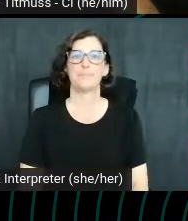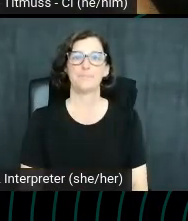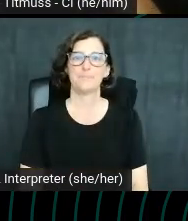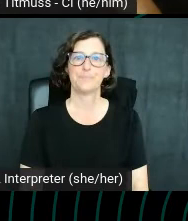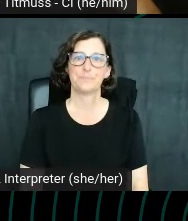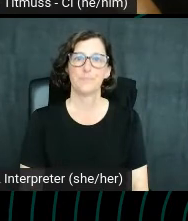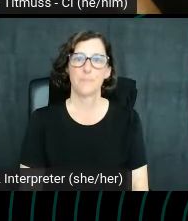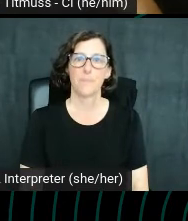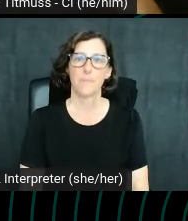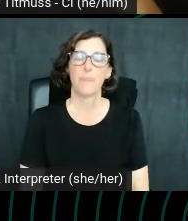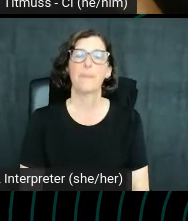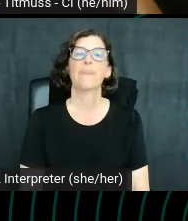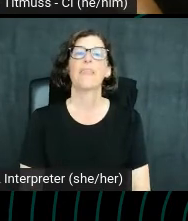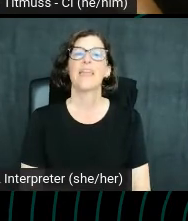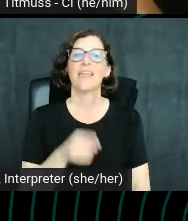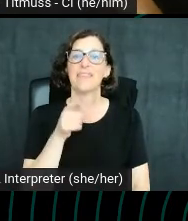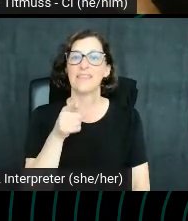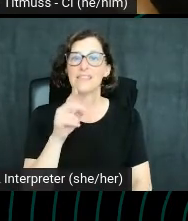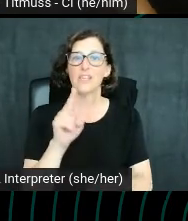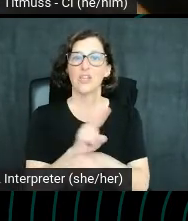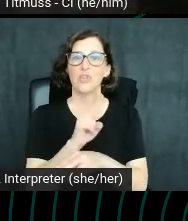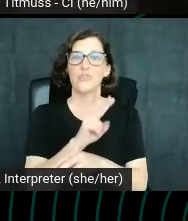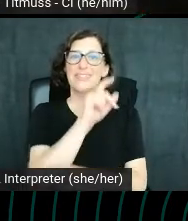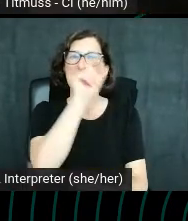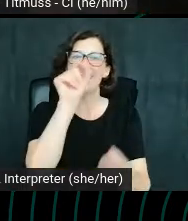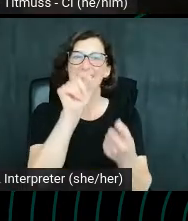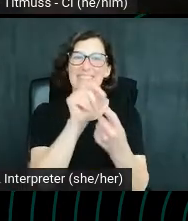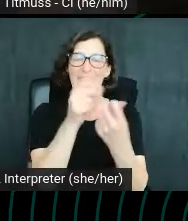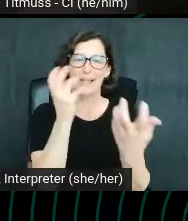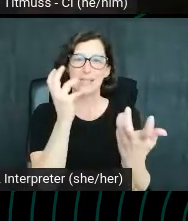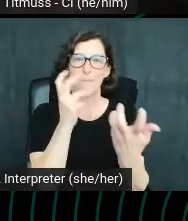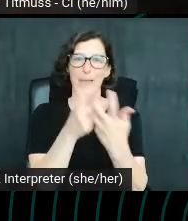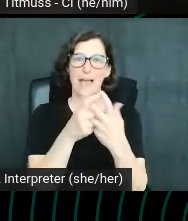This next one here uses an exact match here. So, going to music school.